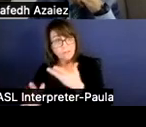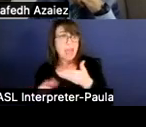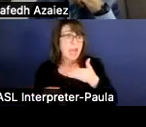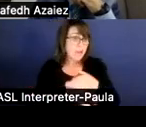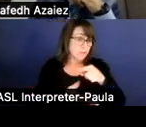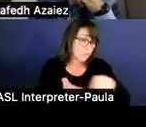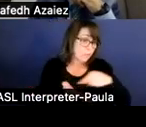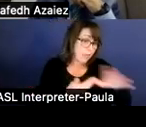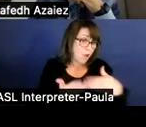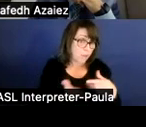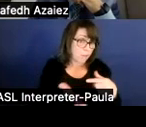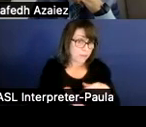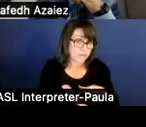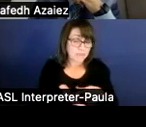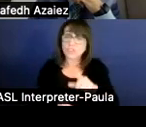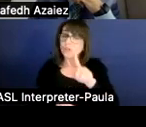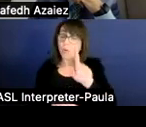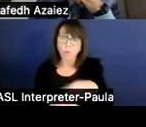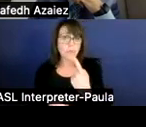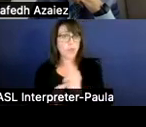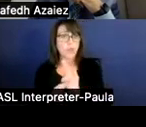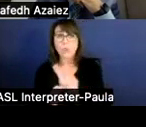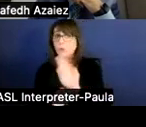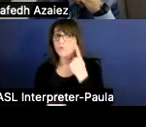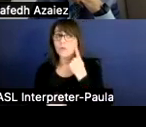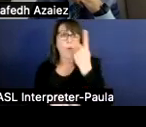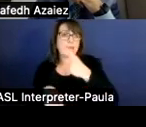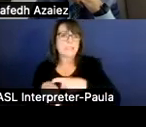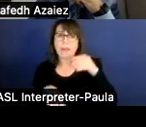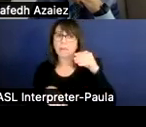and should be only used for one-time expenditures. It should never be used to cover salaries.